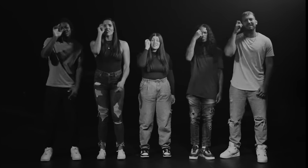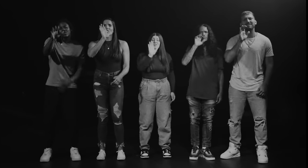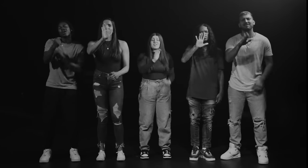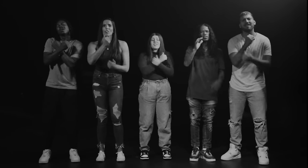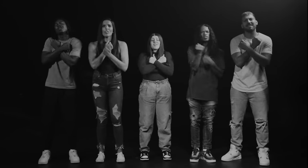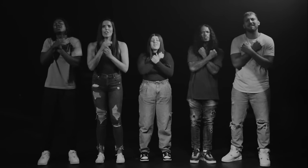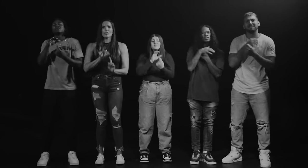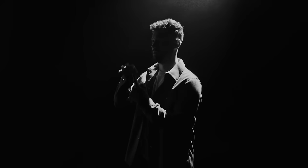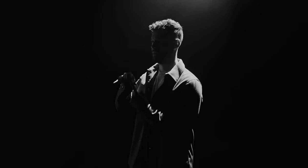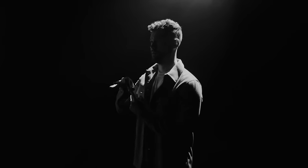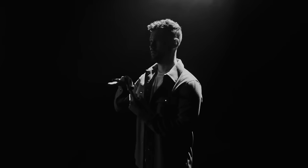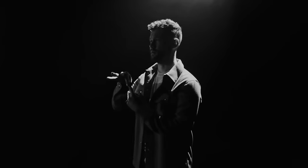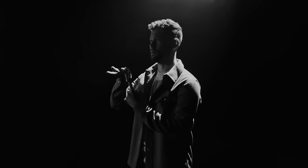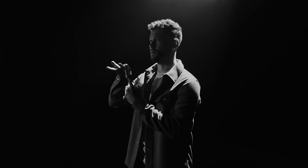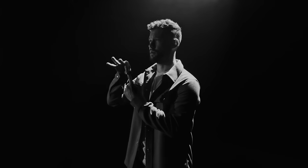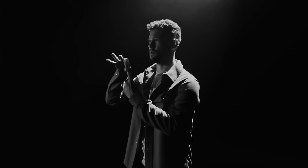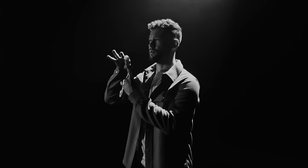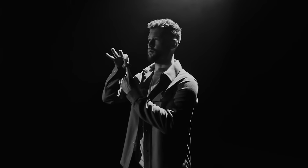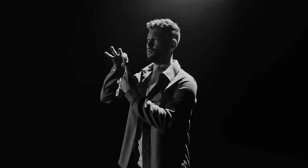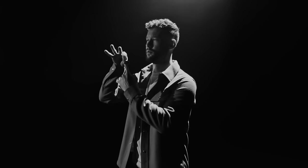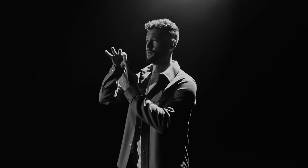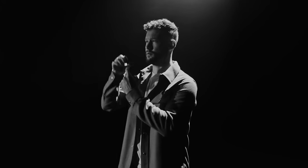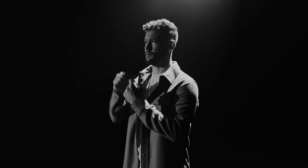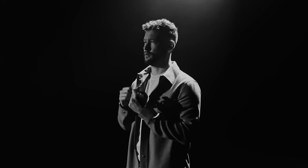'CAUSE YOUR LOVE IS BIBLICAL